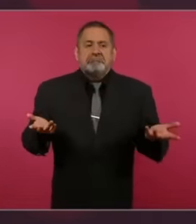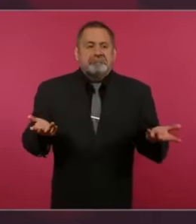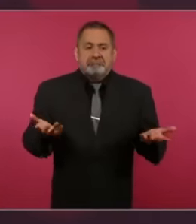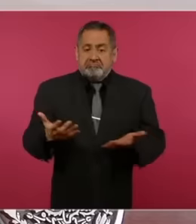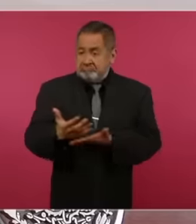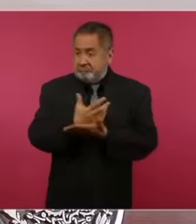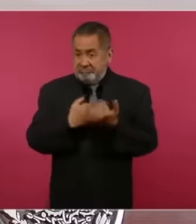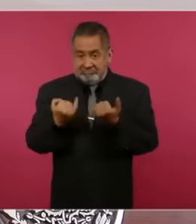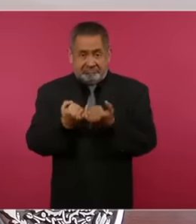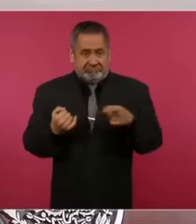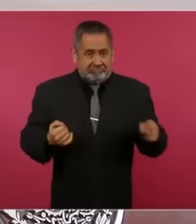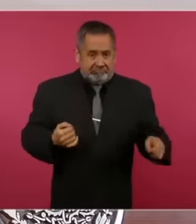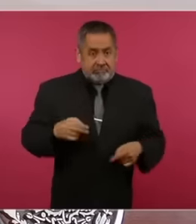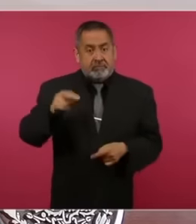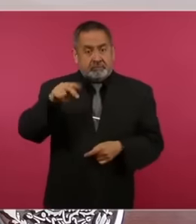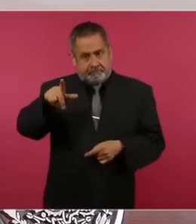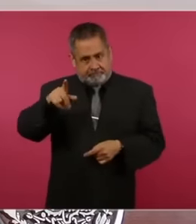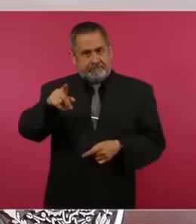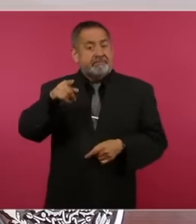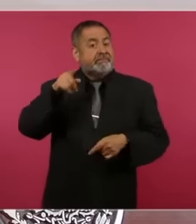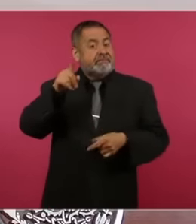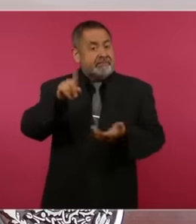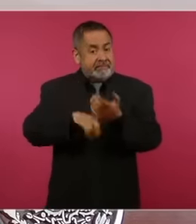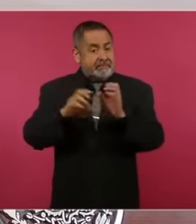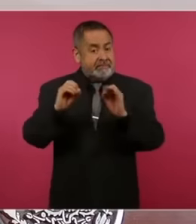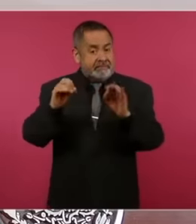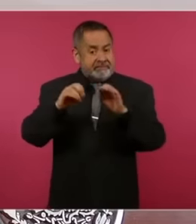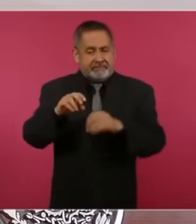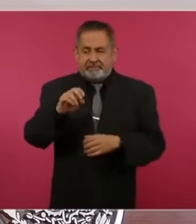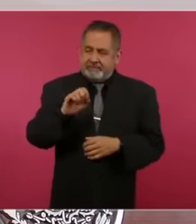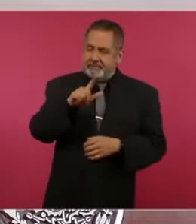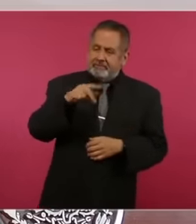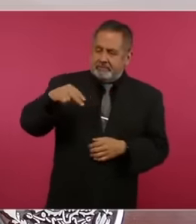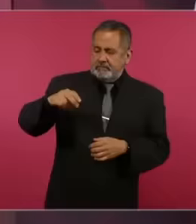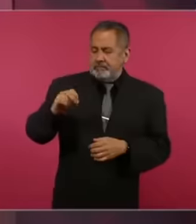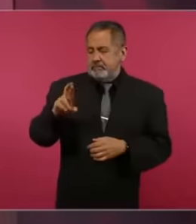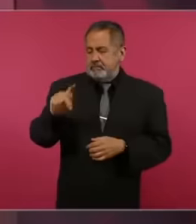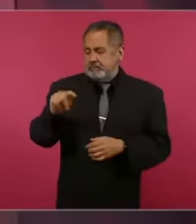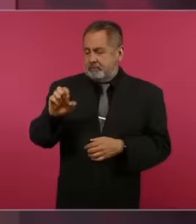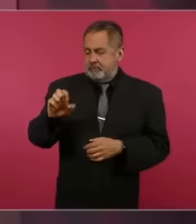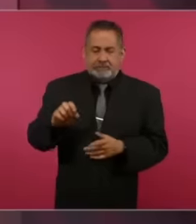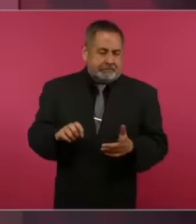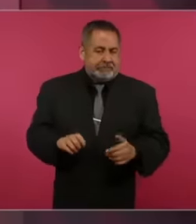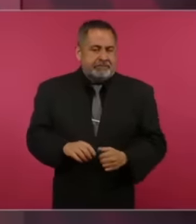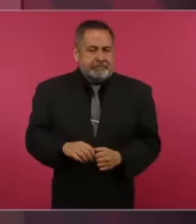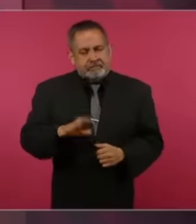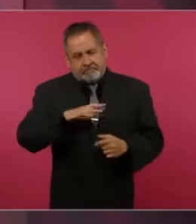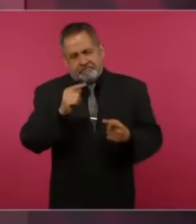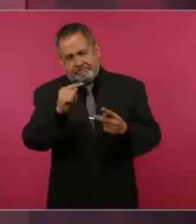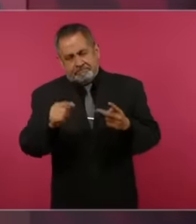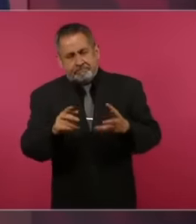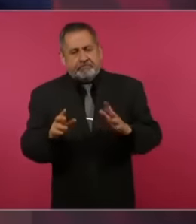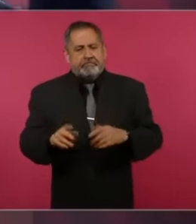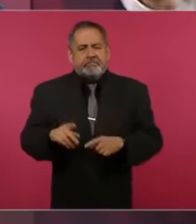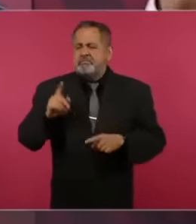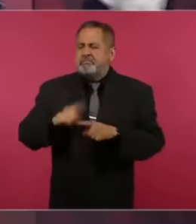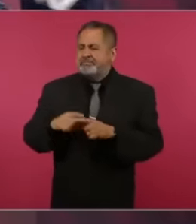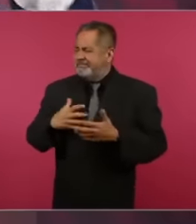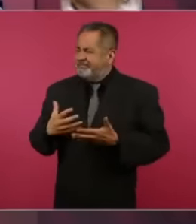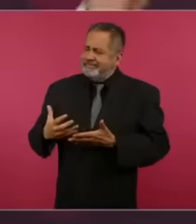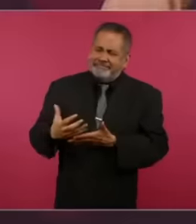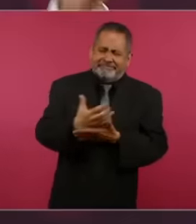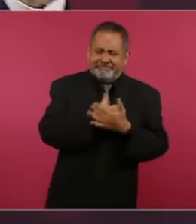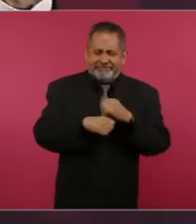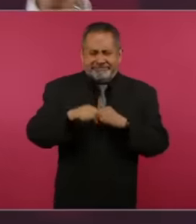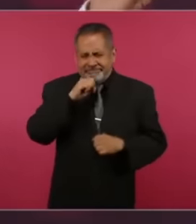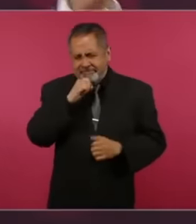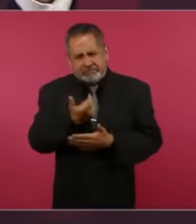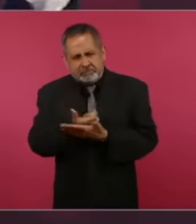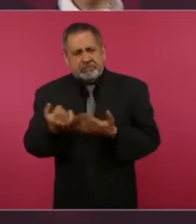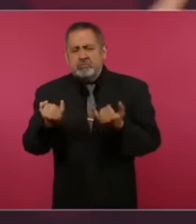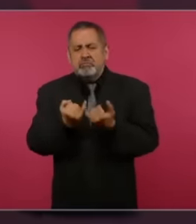is the north and other media But what journalist earns what López